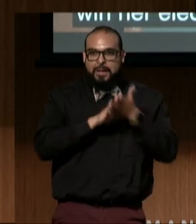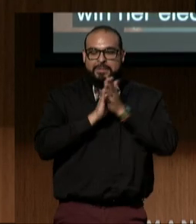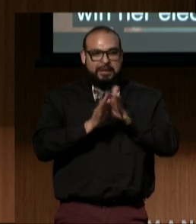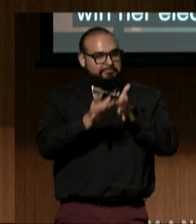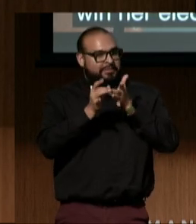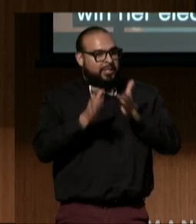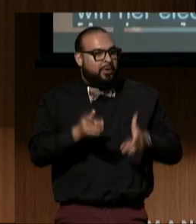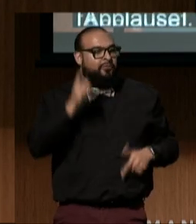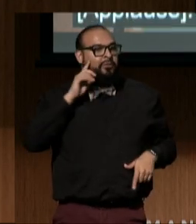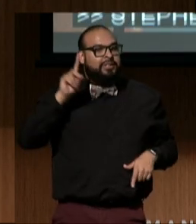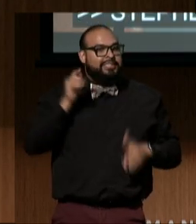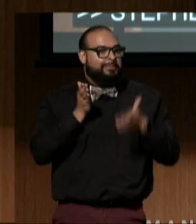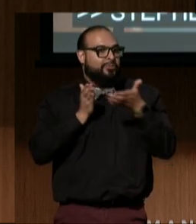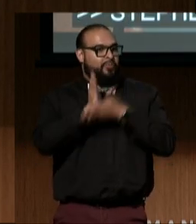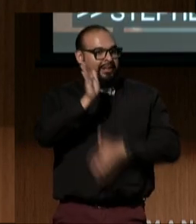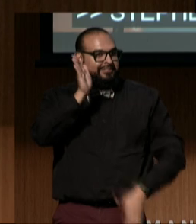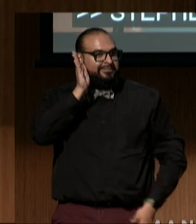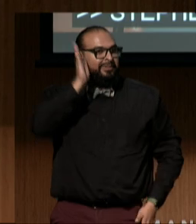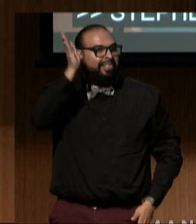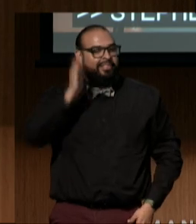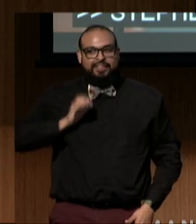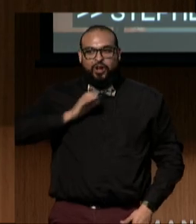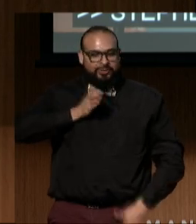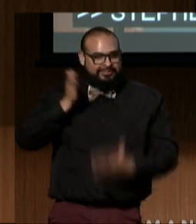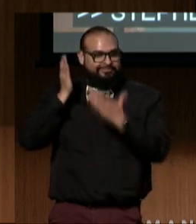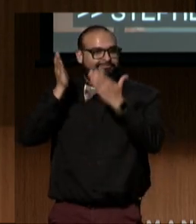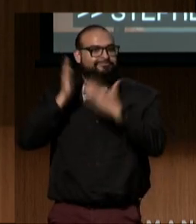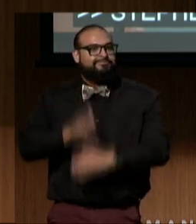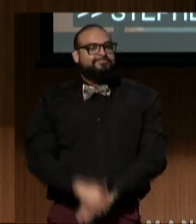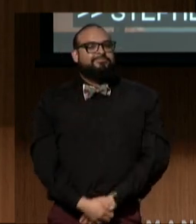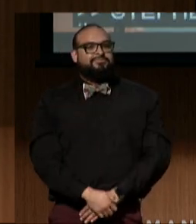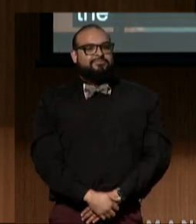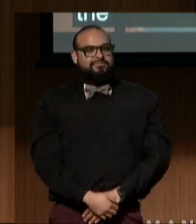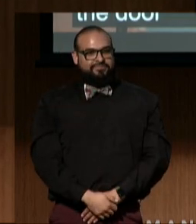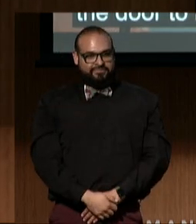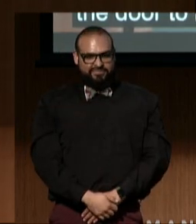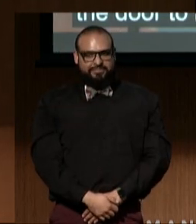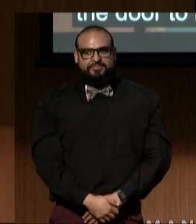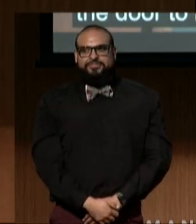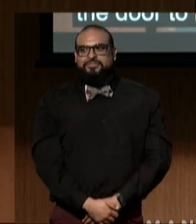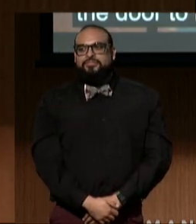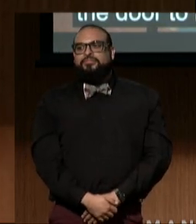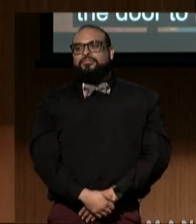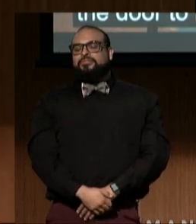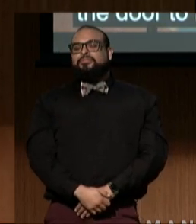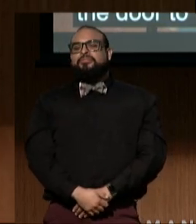for disability rights in Congress. (audience applauding)